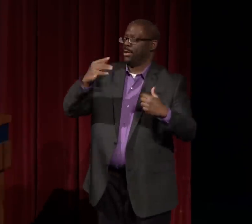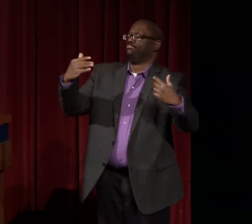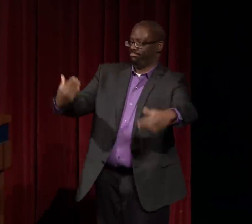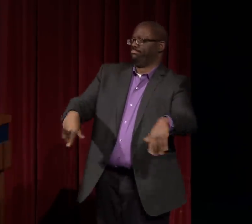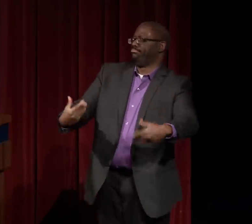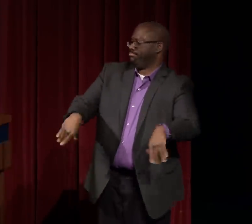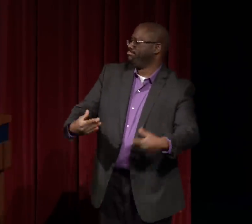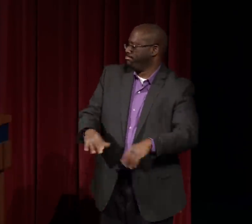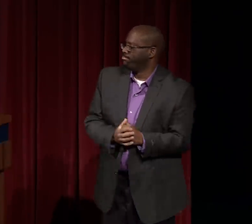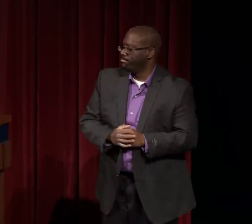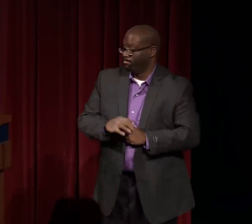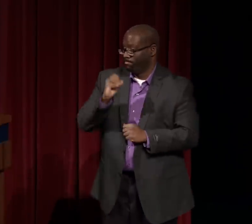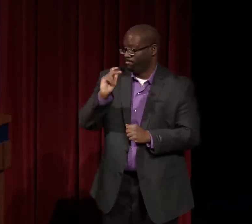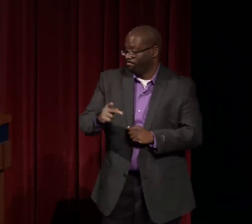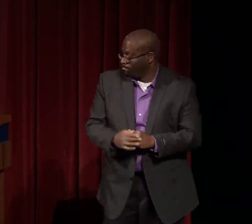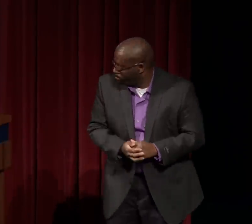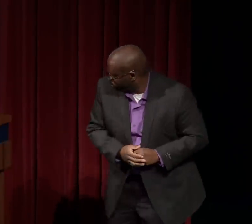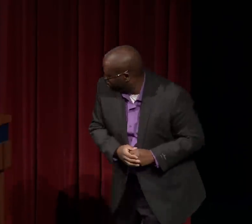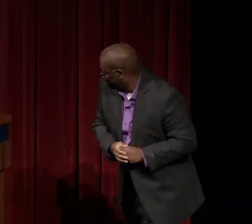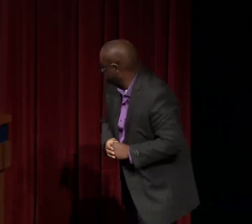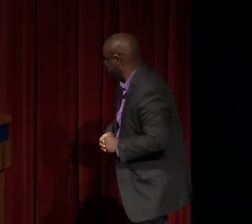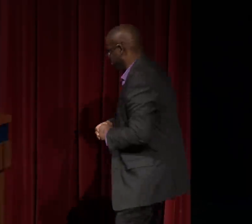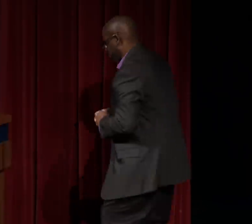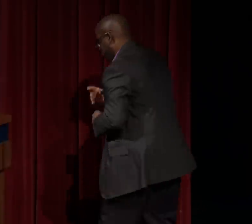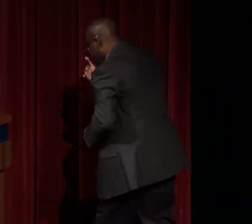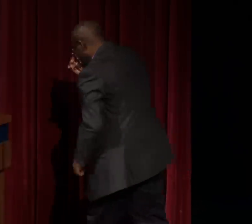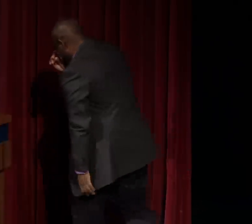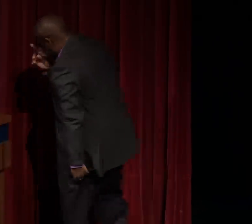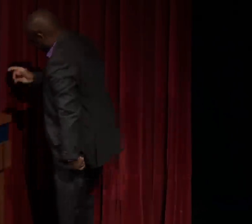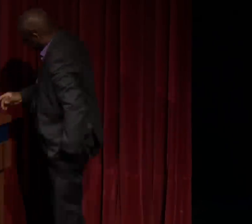she had regarding Nathie. It's a very powerful story.